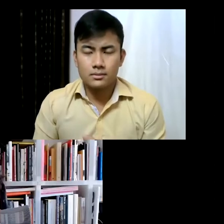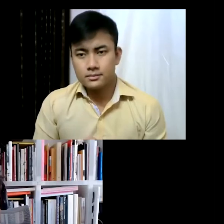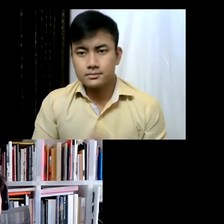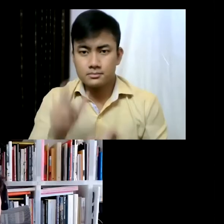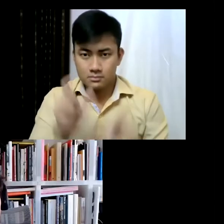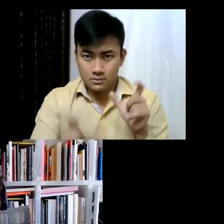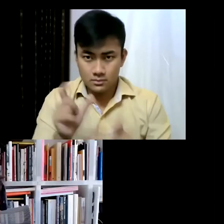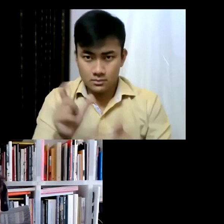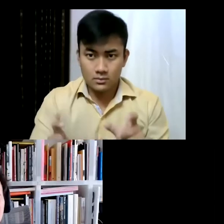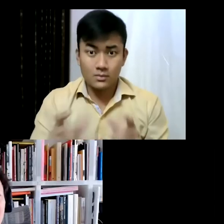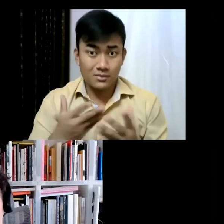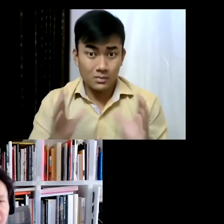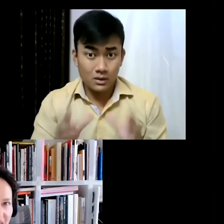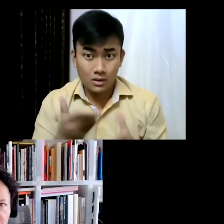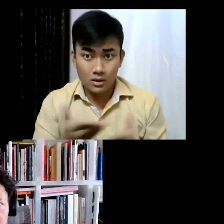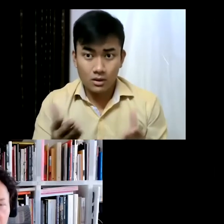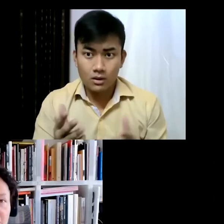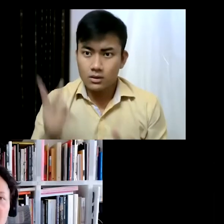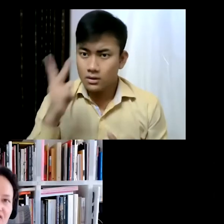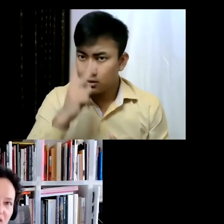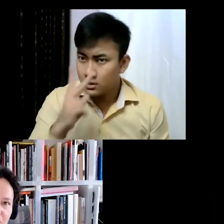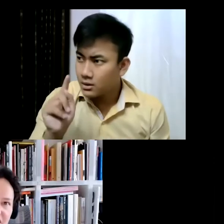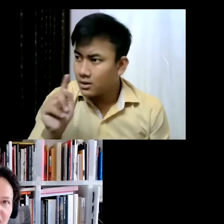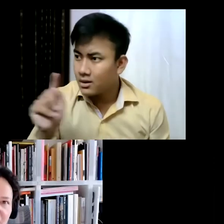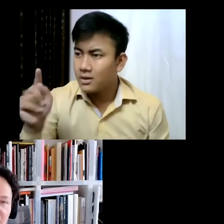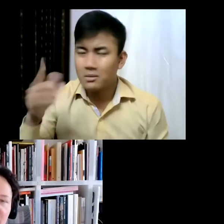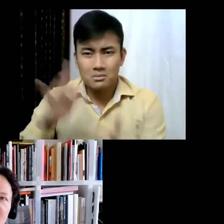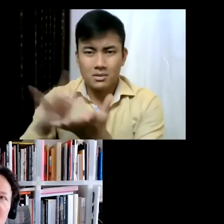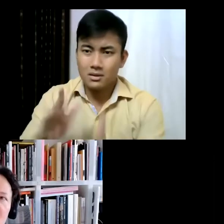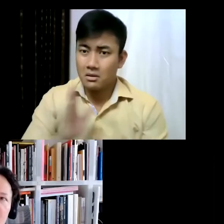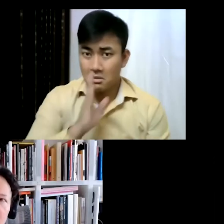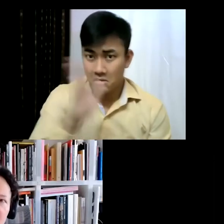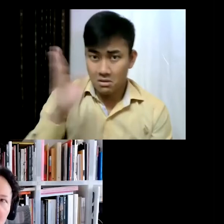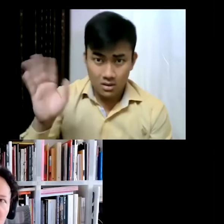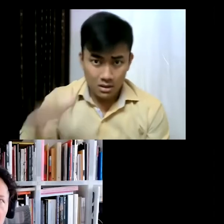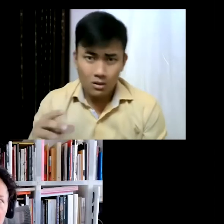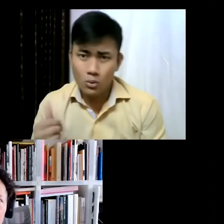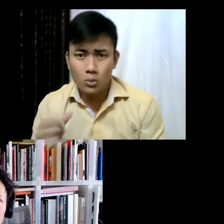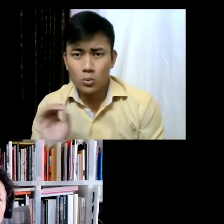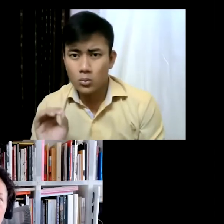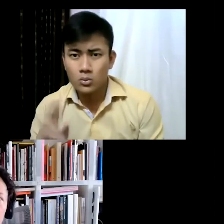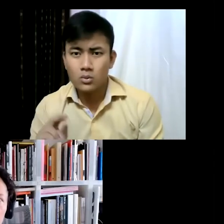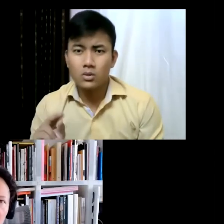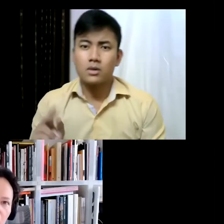go to places they would never ever go especially to see art and from that perspective not only